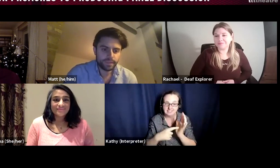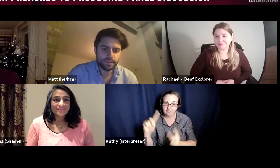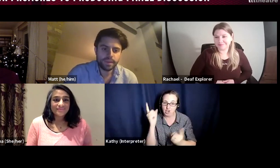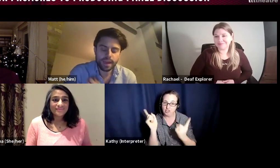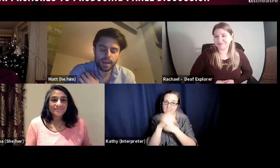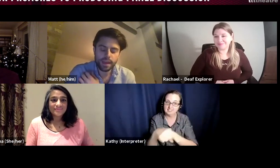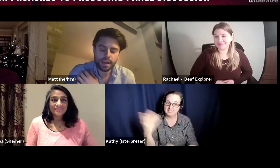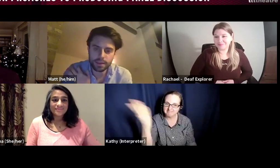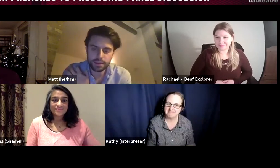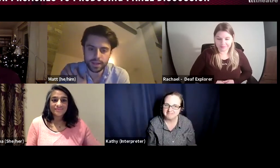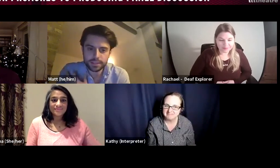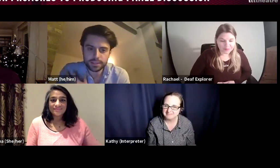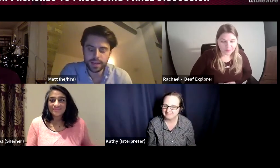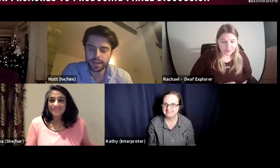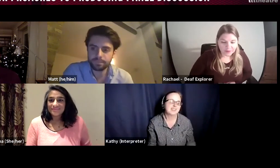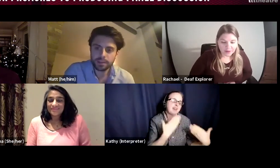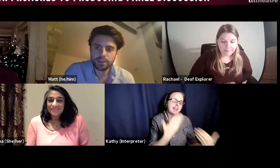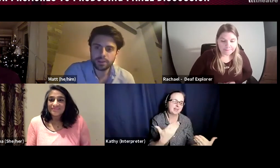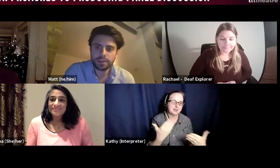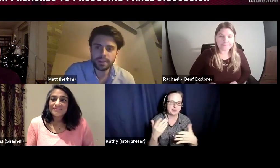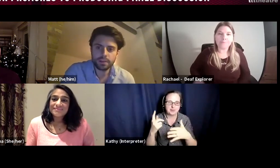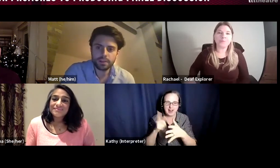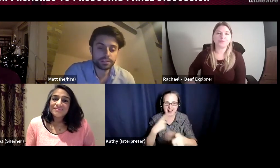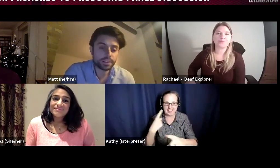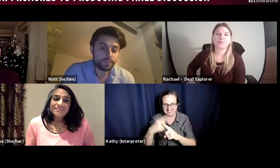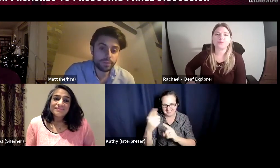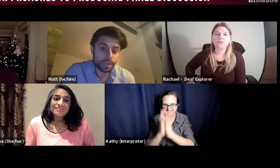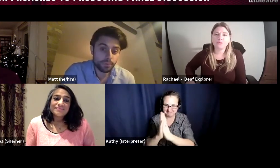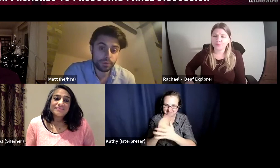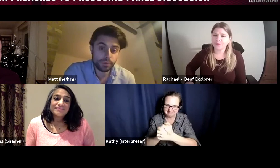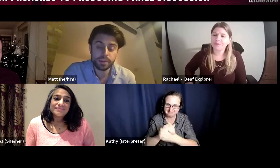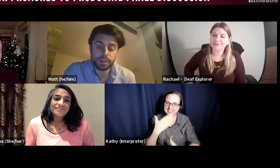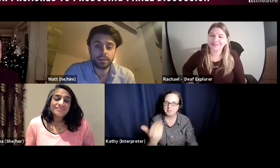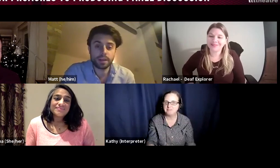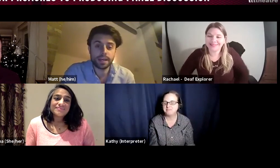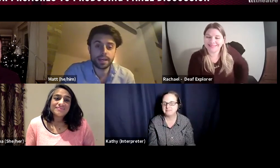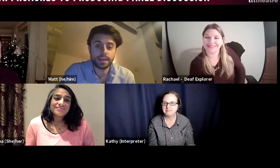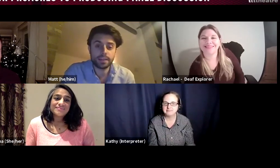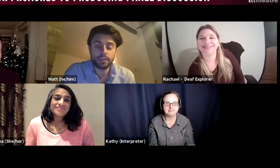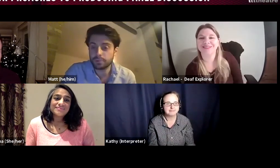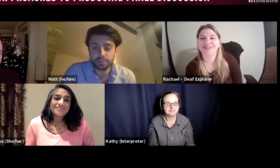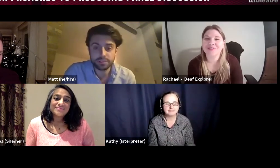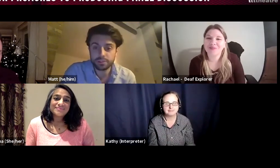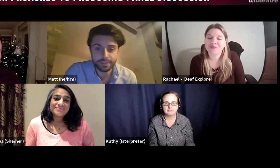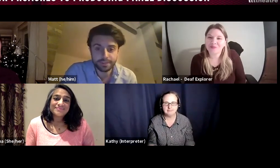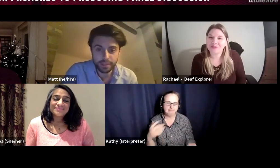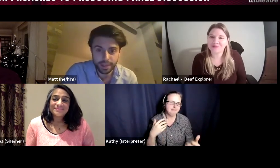Thank you Alex. So lots of different people will think that a producer is different things.